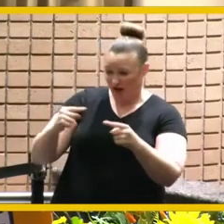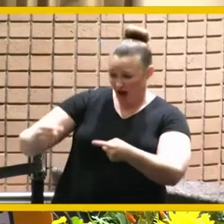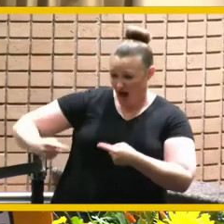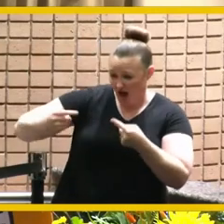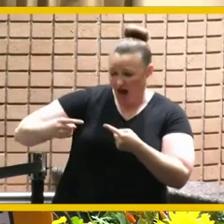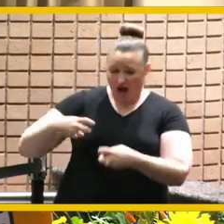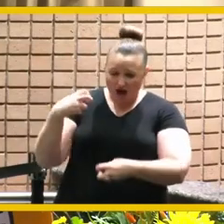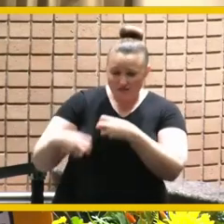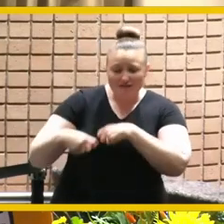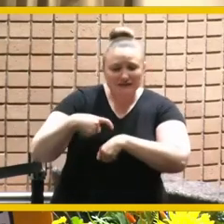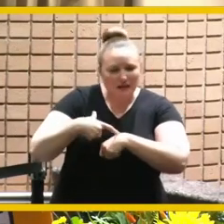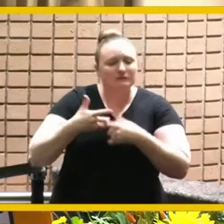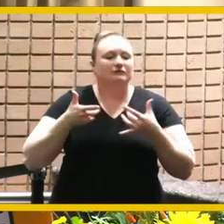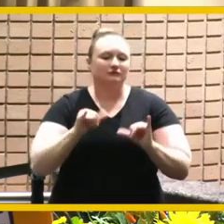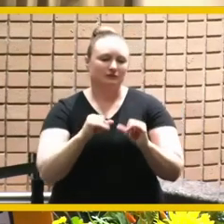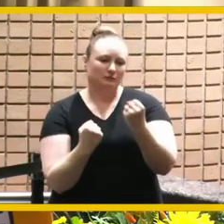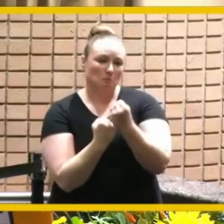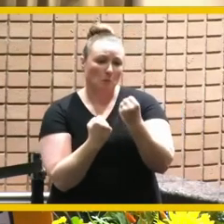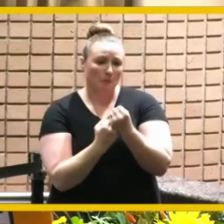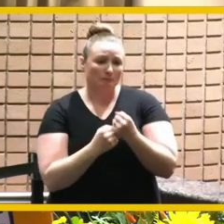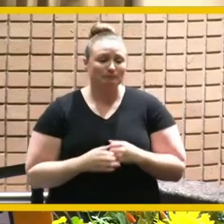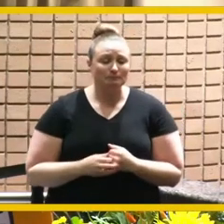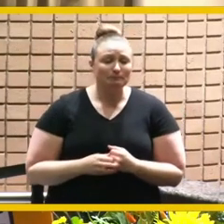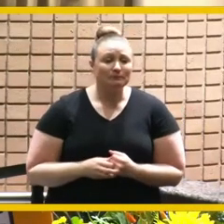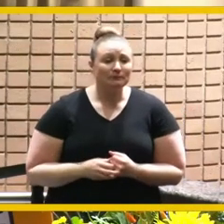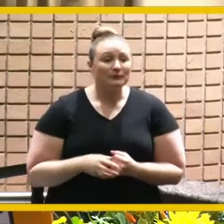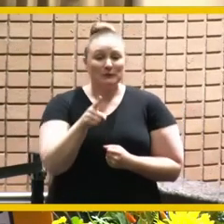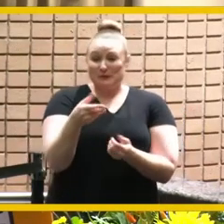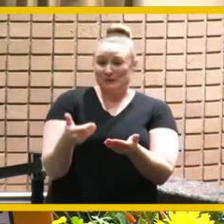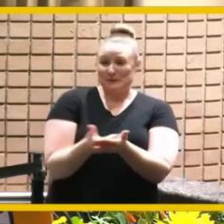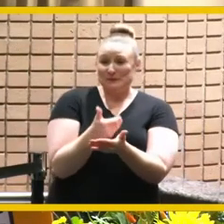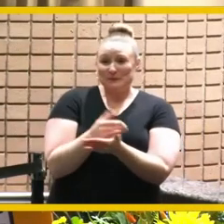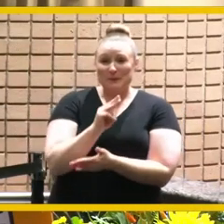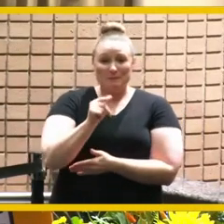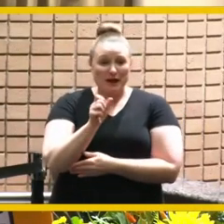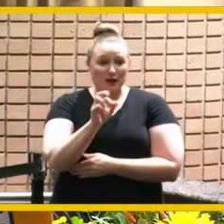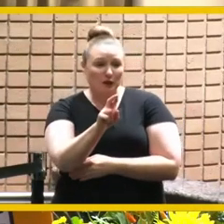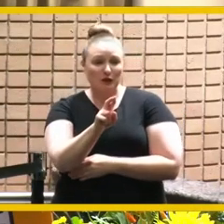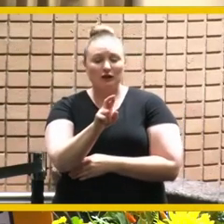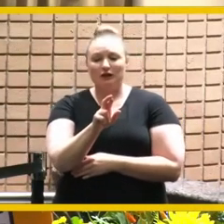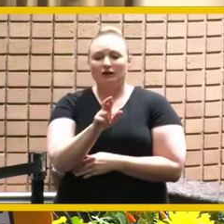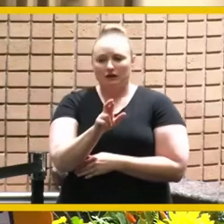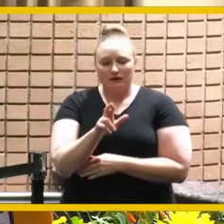you as a uh a brand new mayor had to well you walked through the the pain of a loss of of ryan